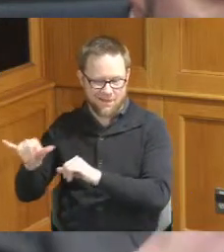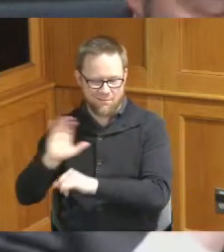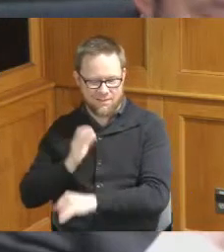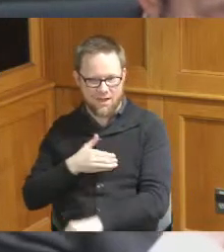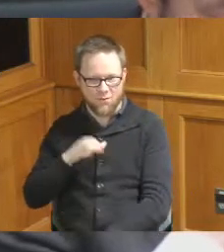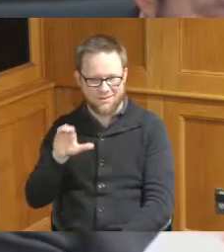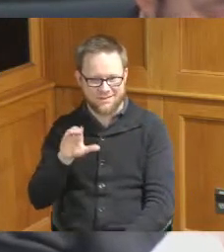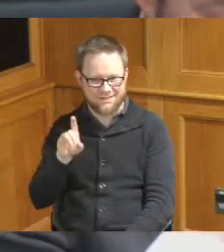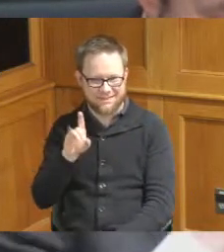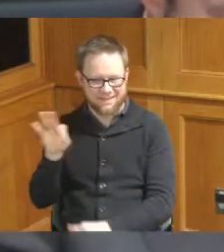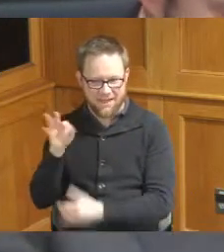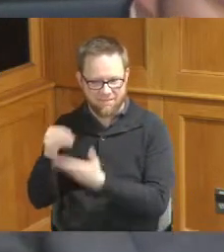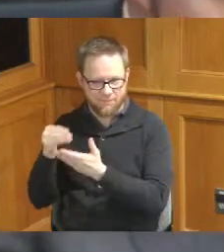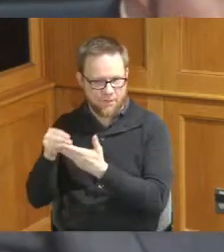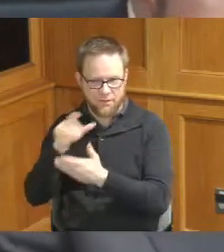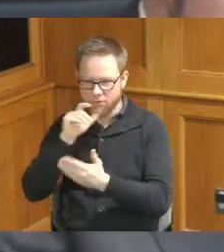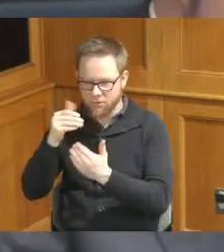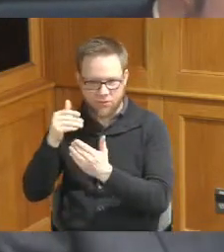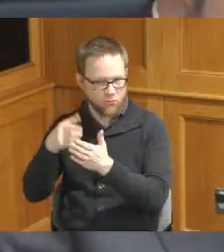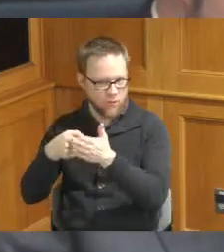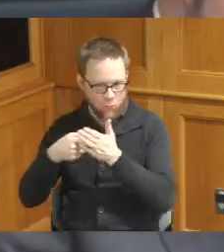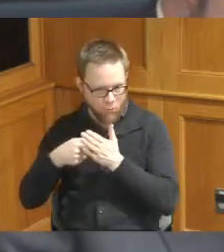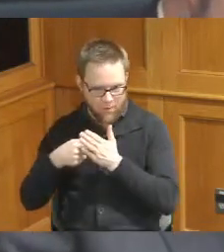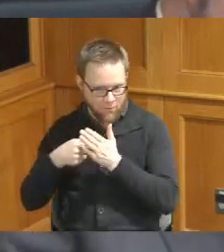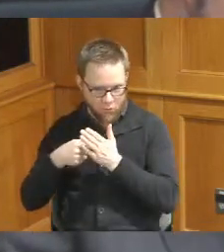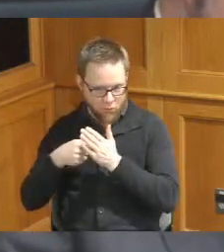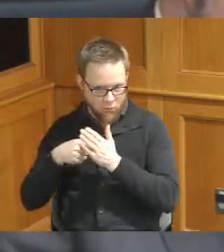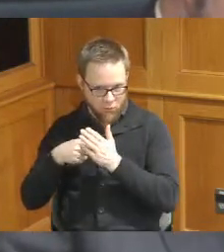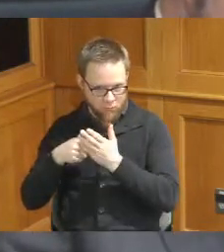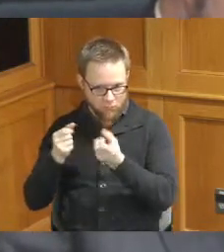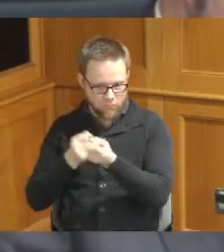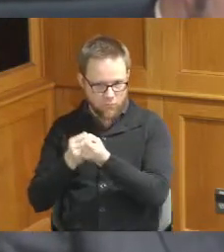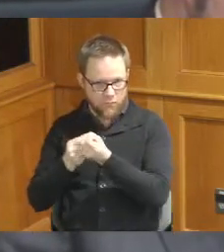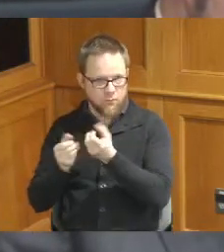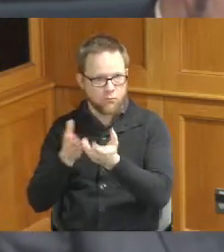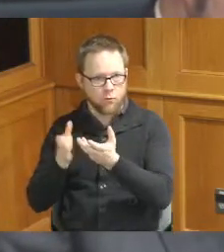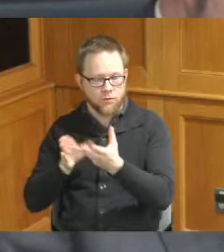do not require that type of housing so I just want to make this distinction because I think it's